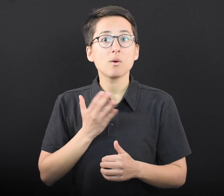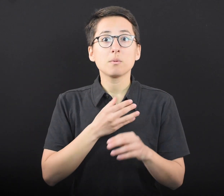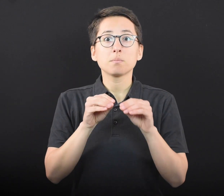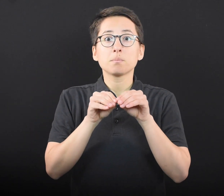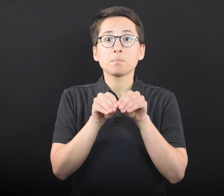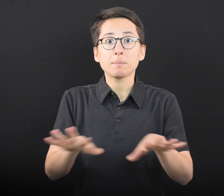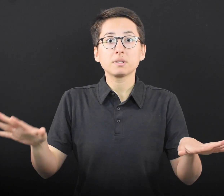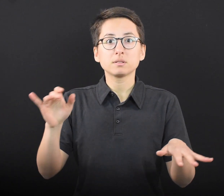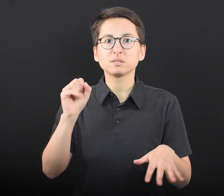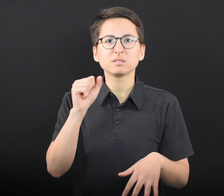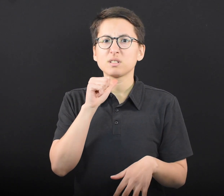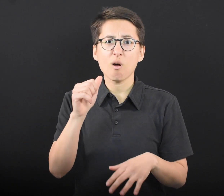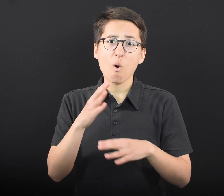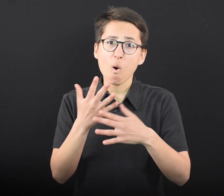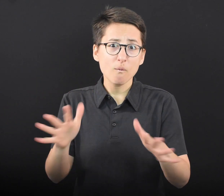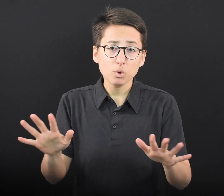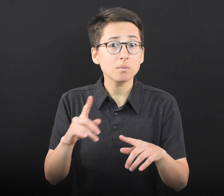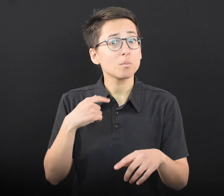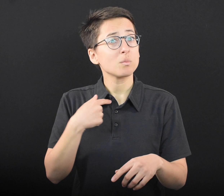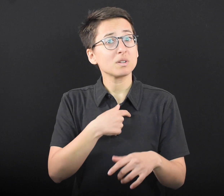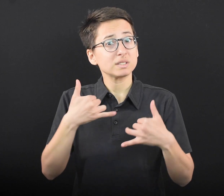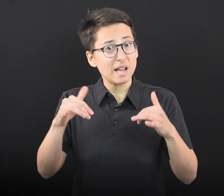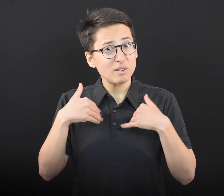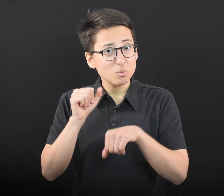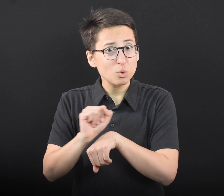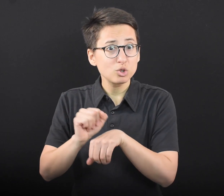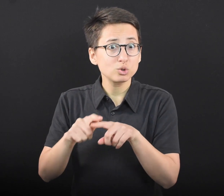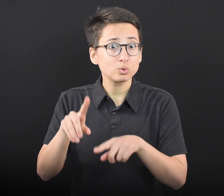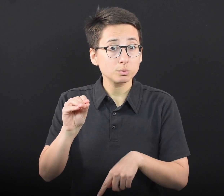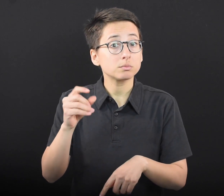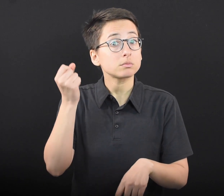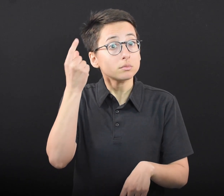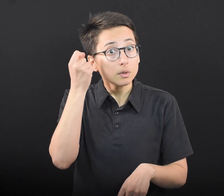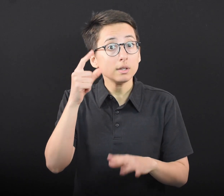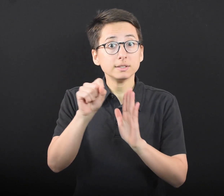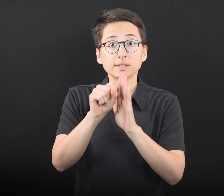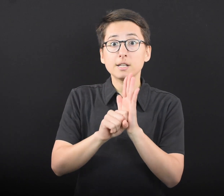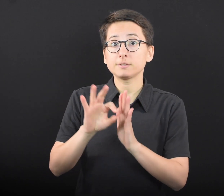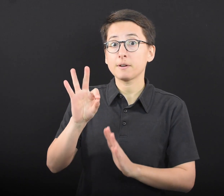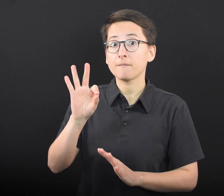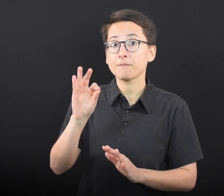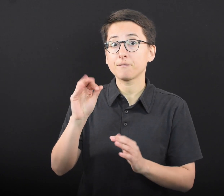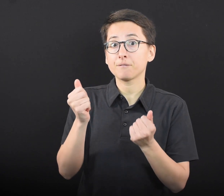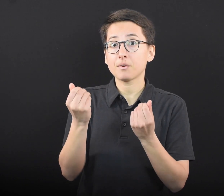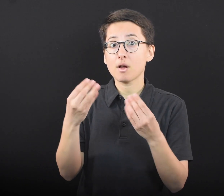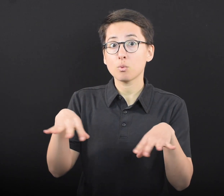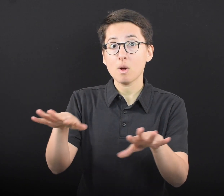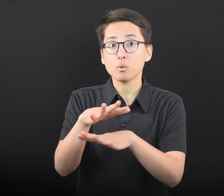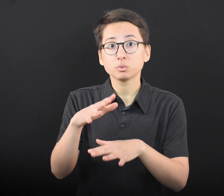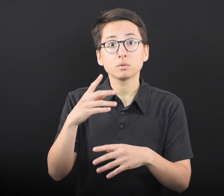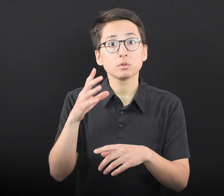pandemic is not over and we have work to do. But from the State Fairgrounds, to doctor’s offices,